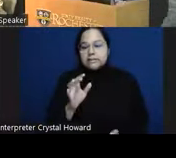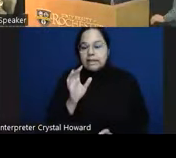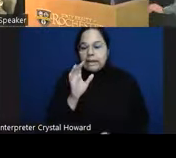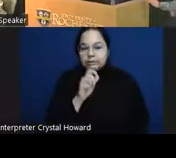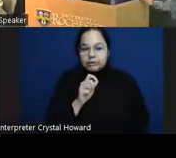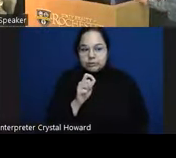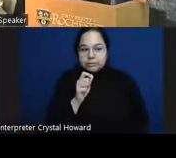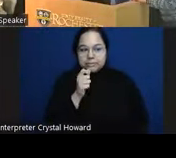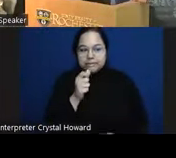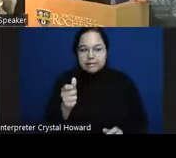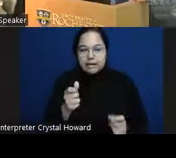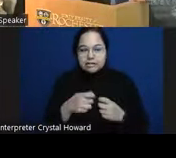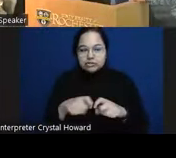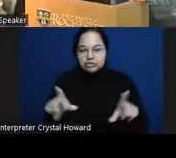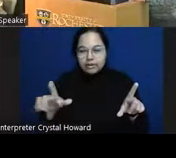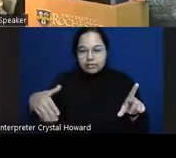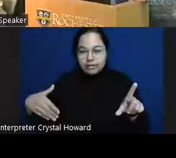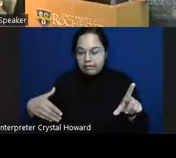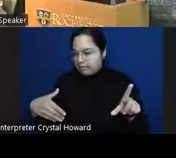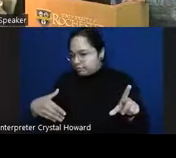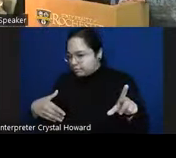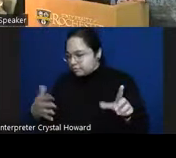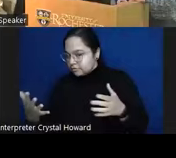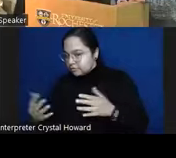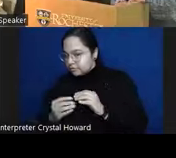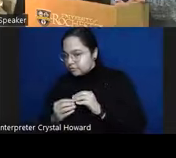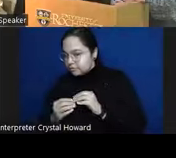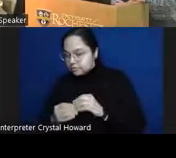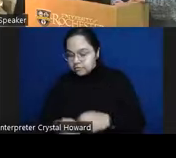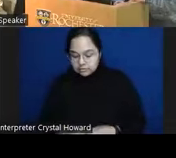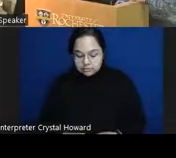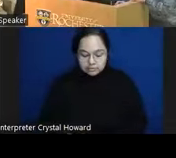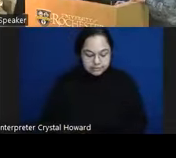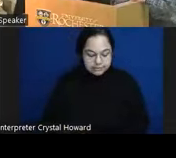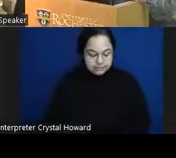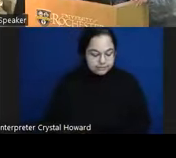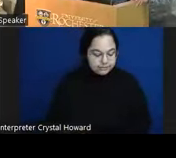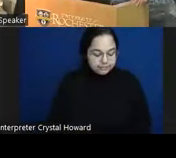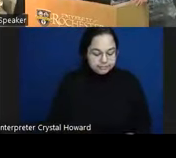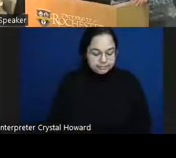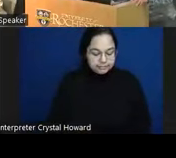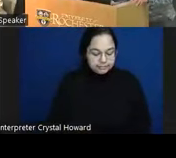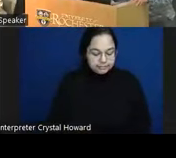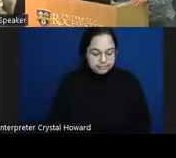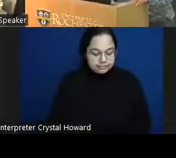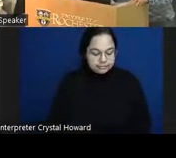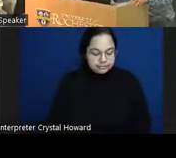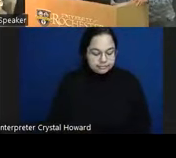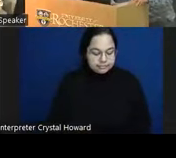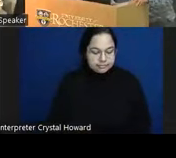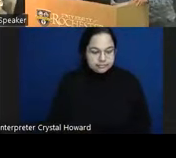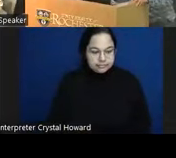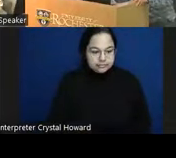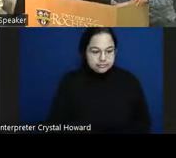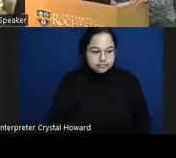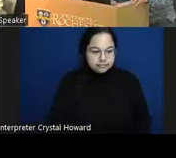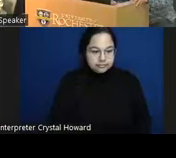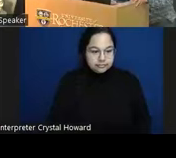one this